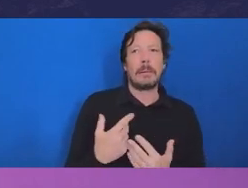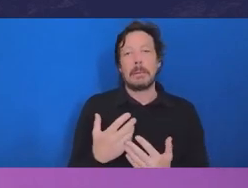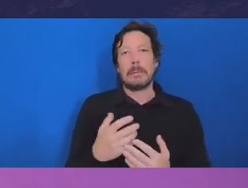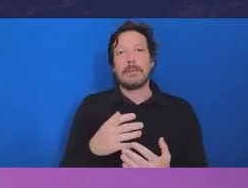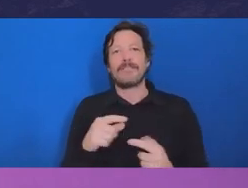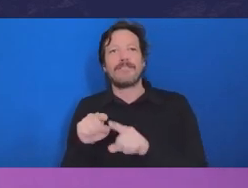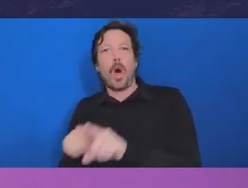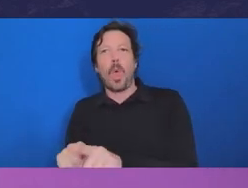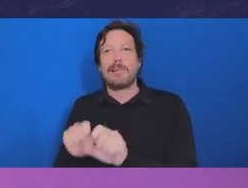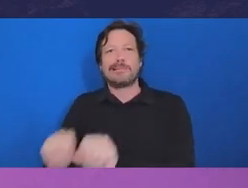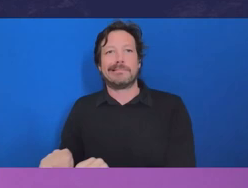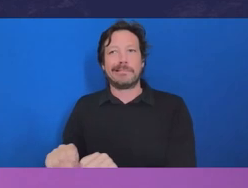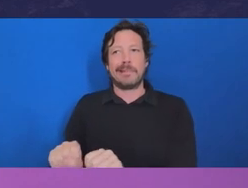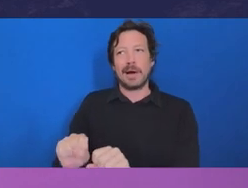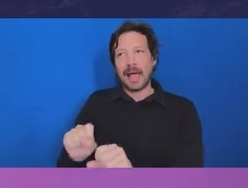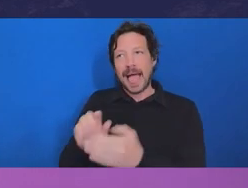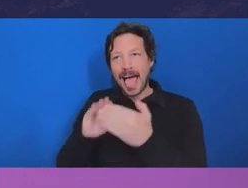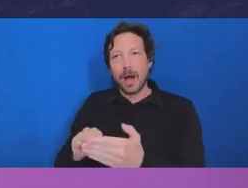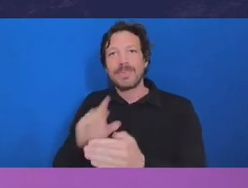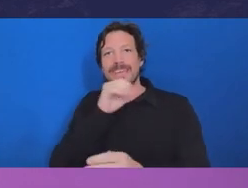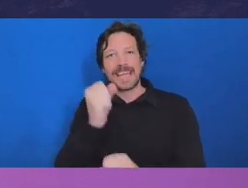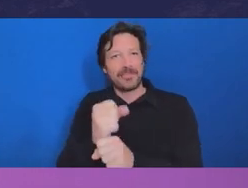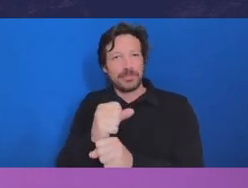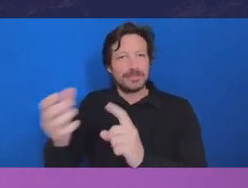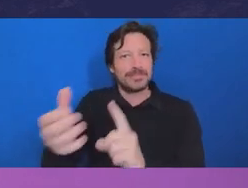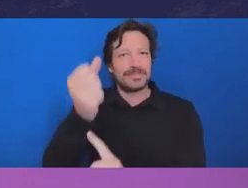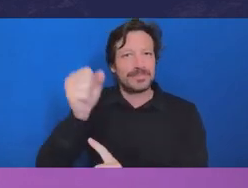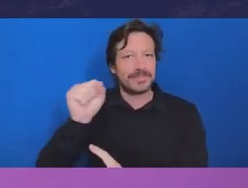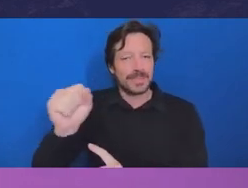and indeed, I think it was back in 2013 that the speech was made